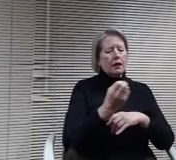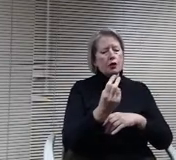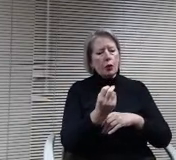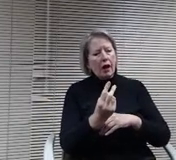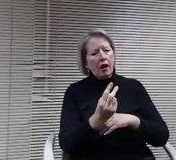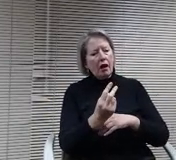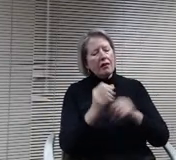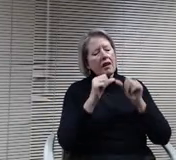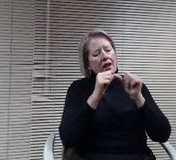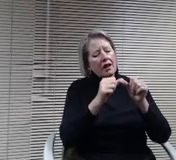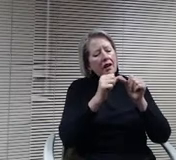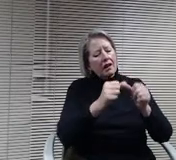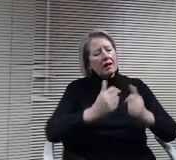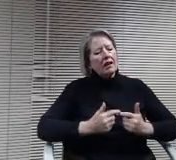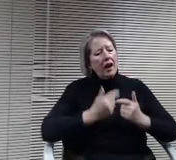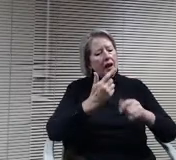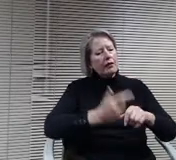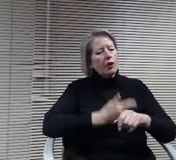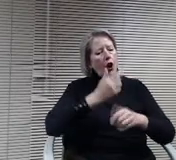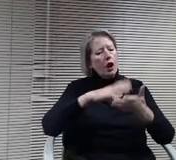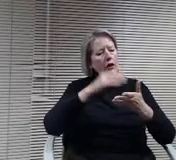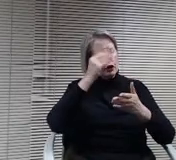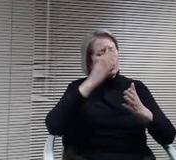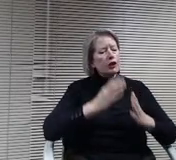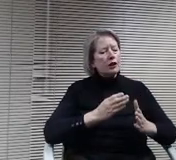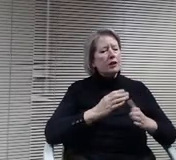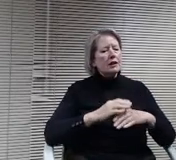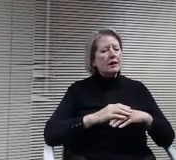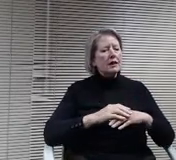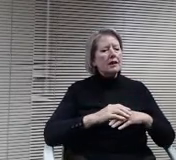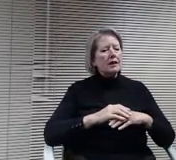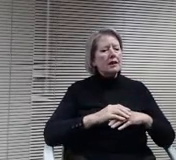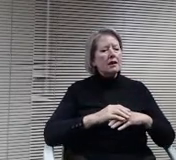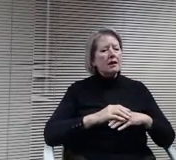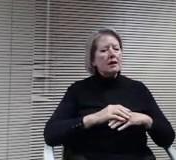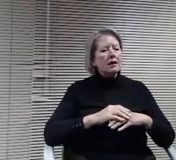gives us the opportunity to truly be, you know, in, in E